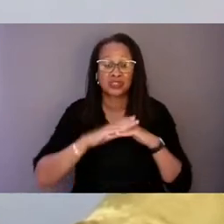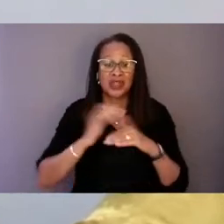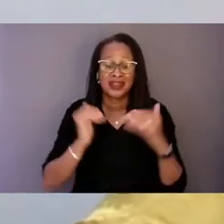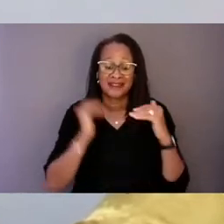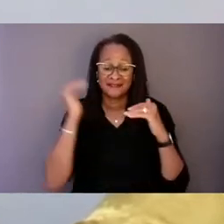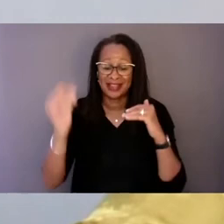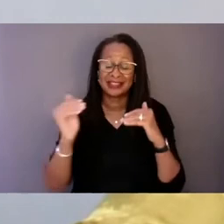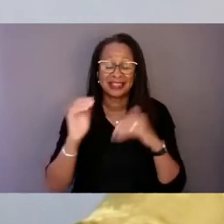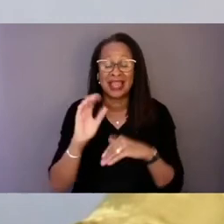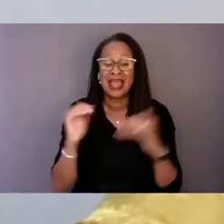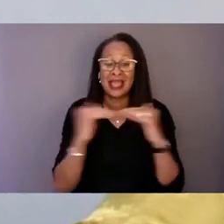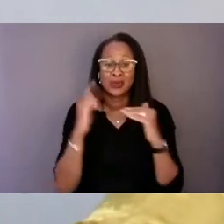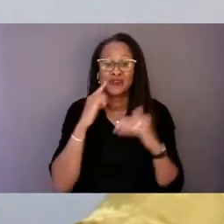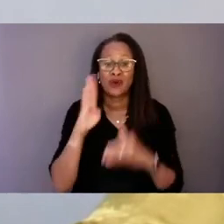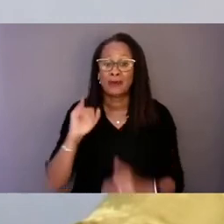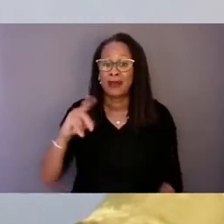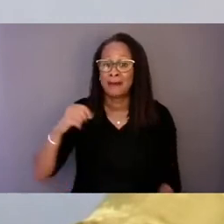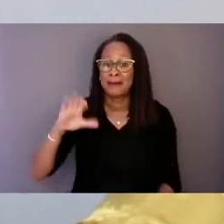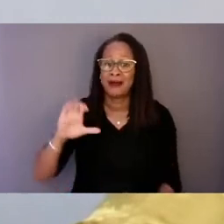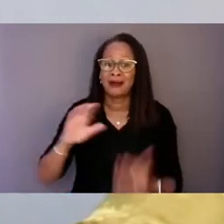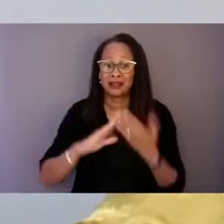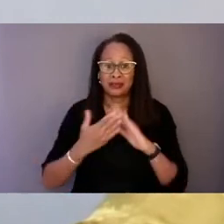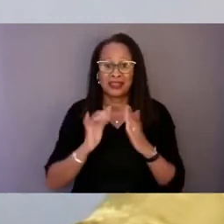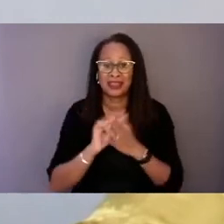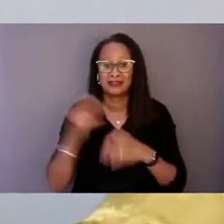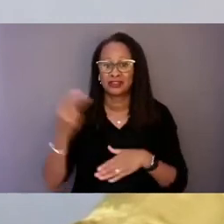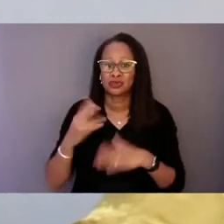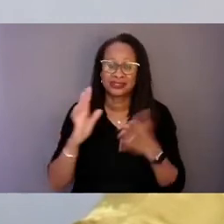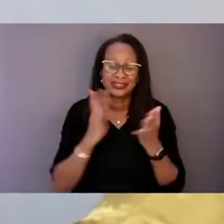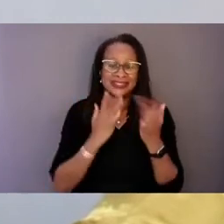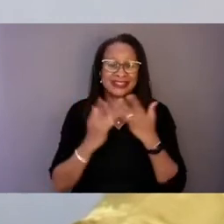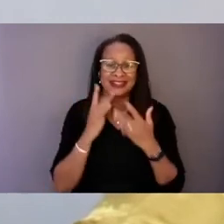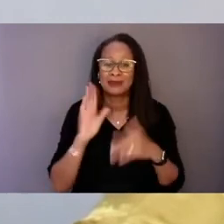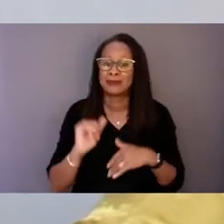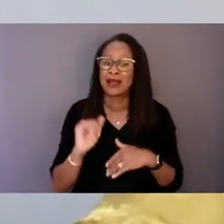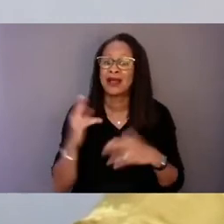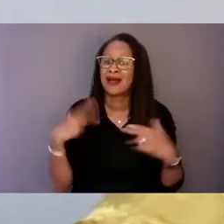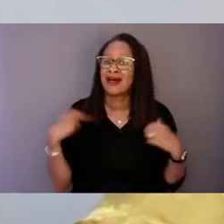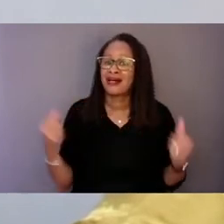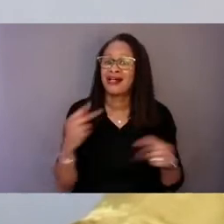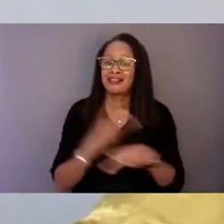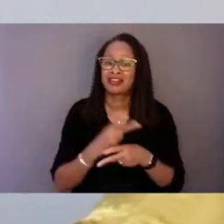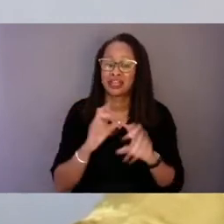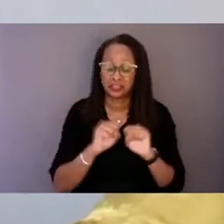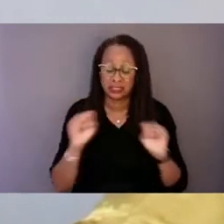that have been historically neglected by our mental health care system. Congressman Cardenas, we are so grateful for your work